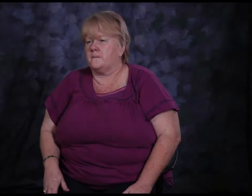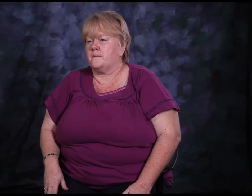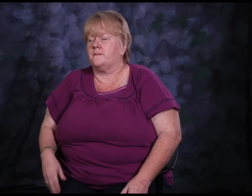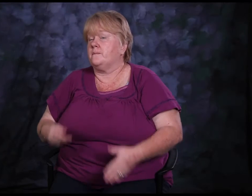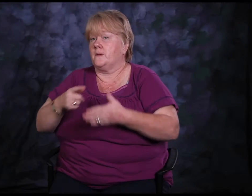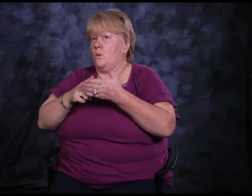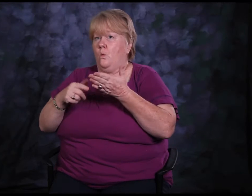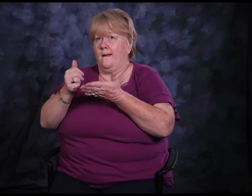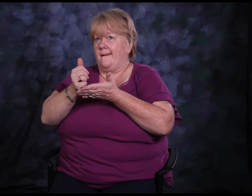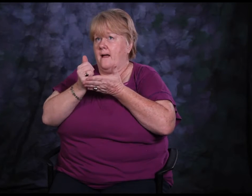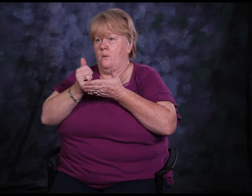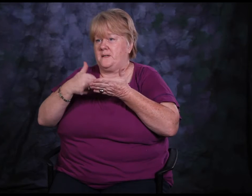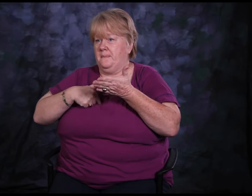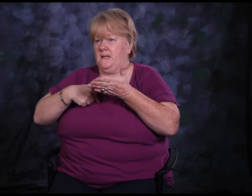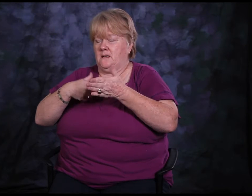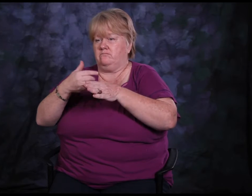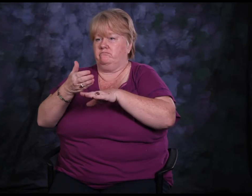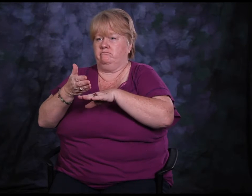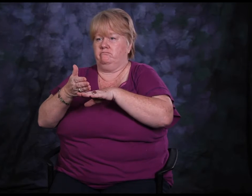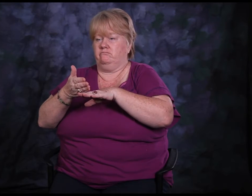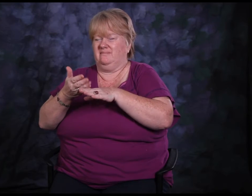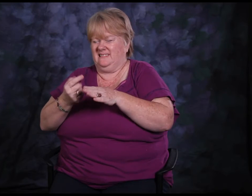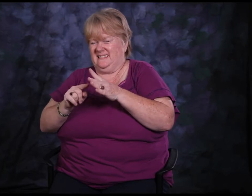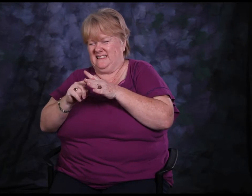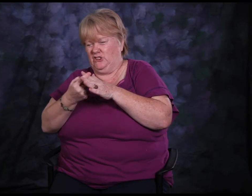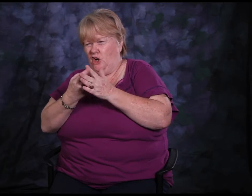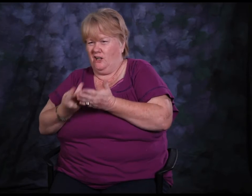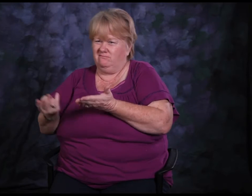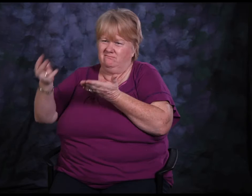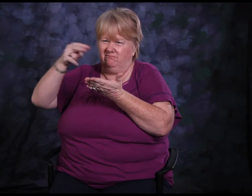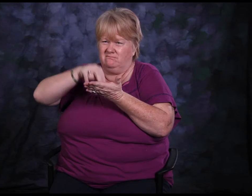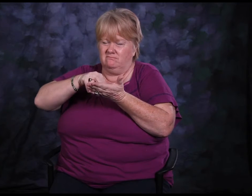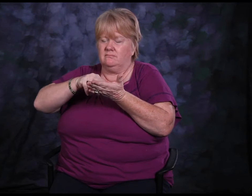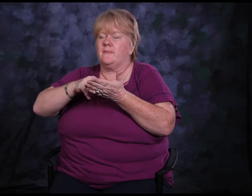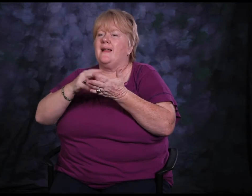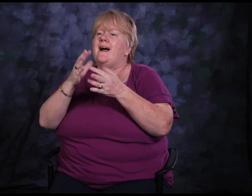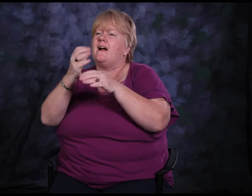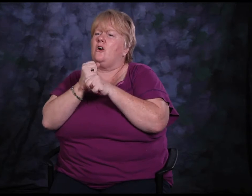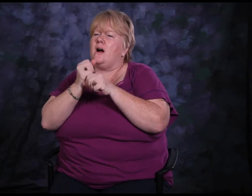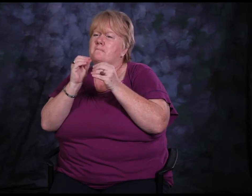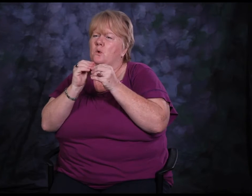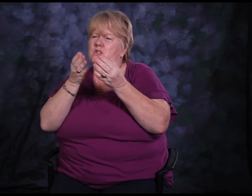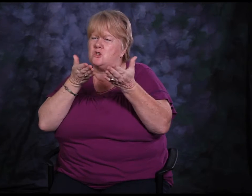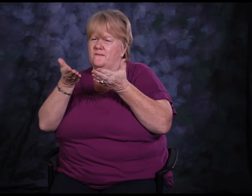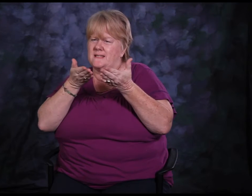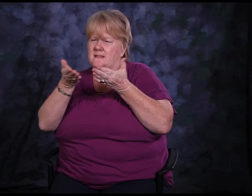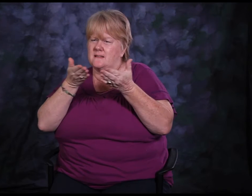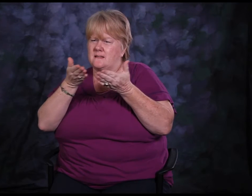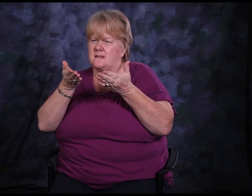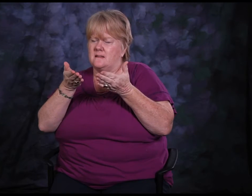So eventually what helped me start to get back on my feet, was that I started to reach out for mental health services.